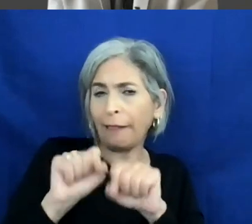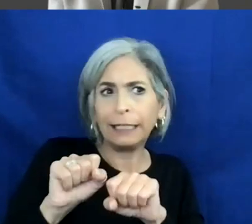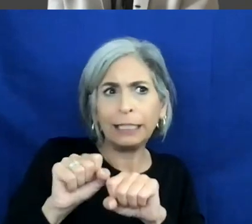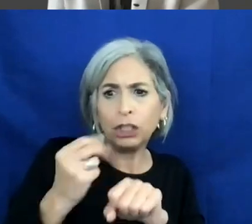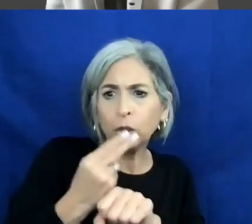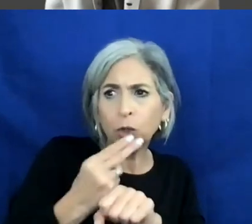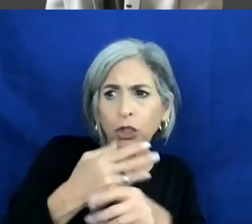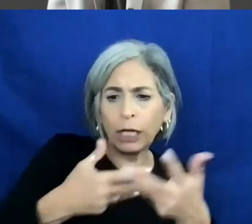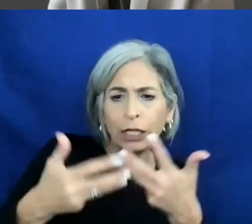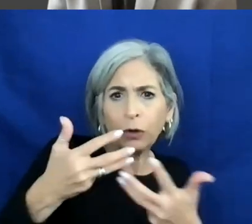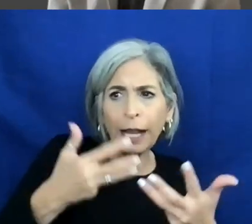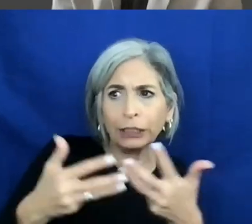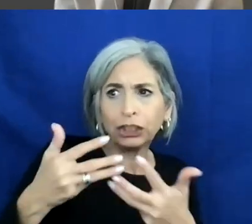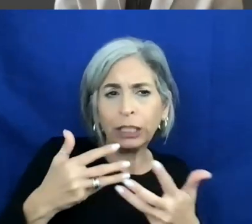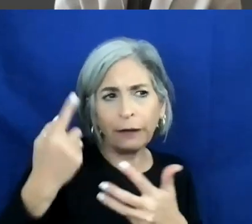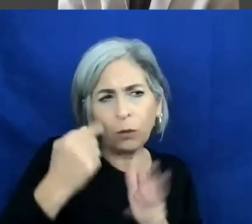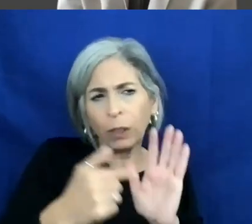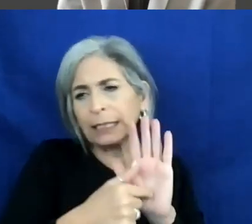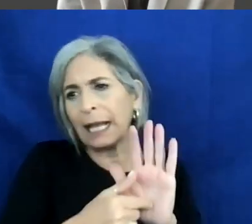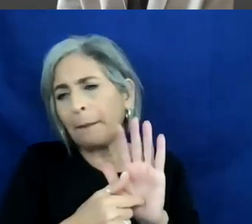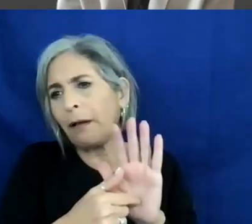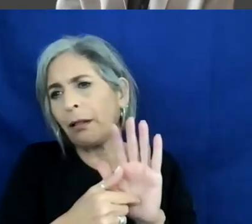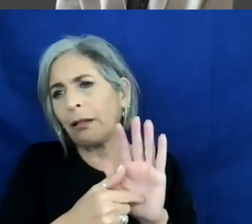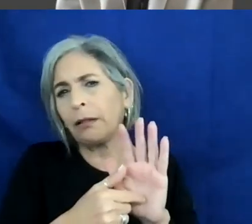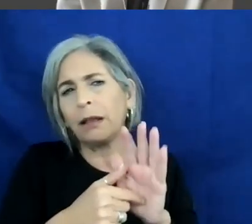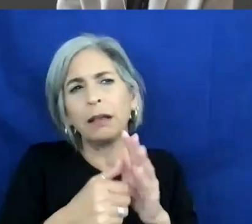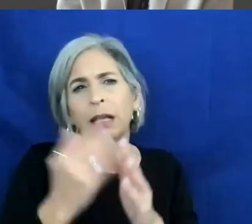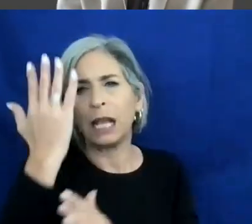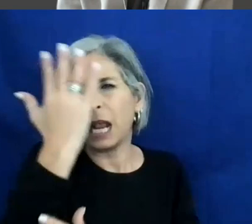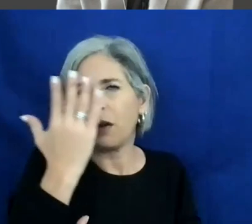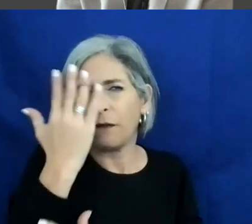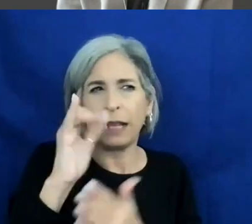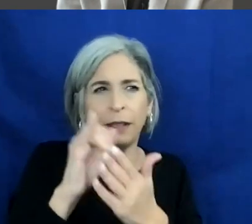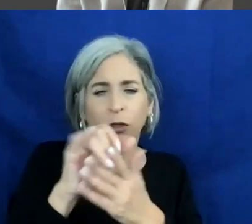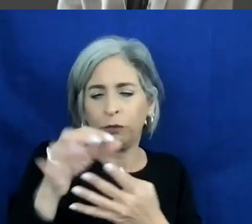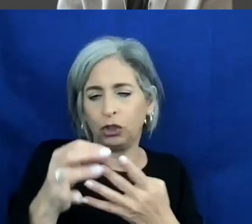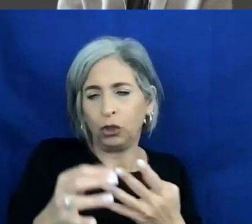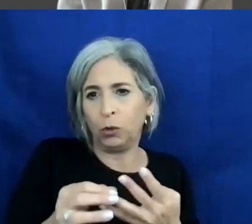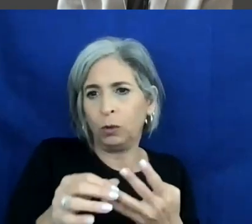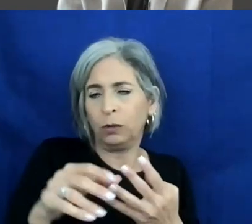interaction? For example, an interface where you have to choose from 15 options